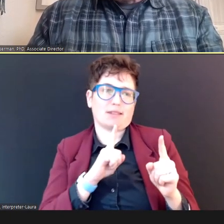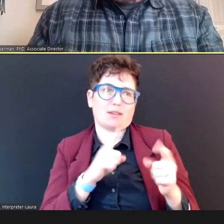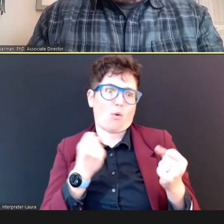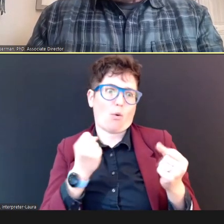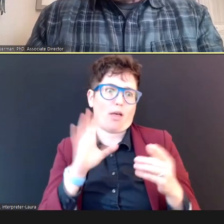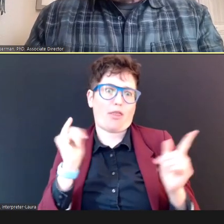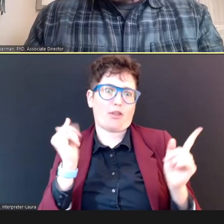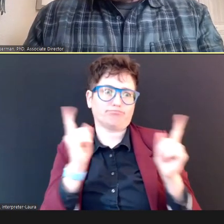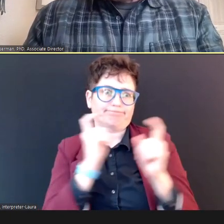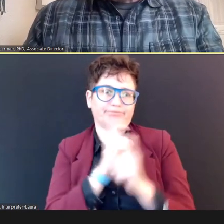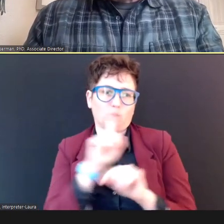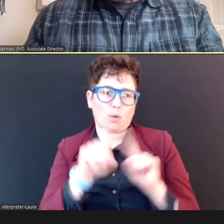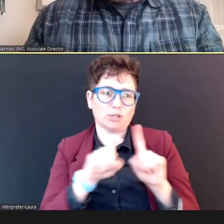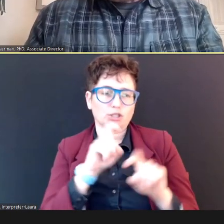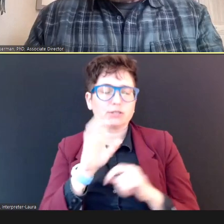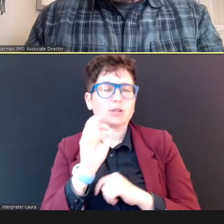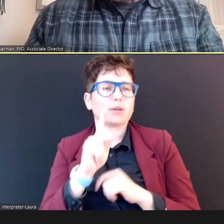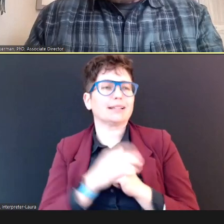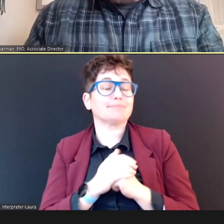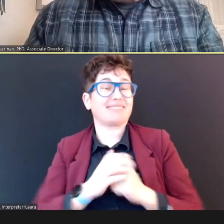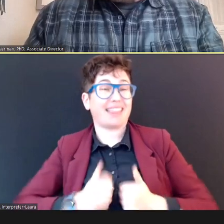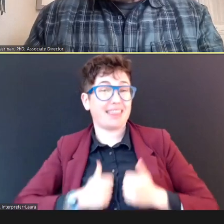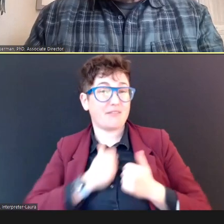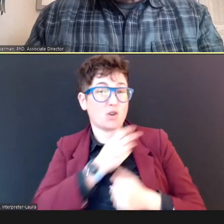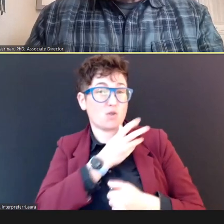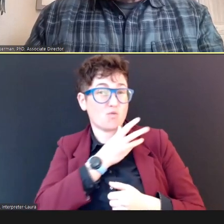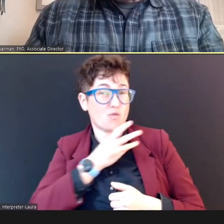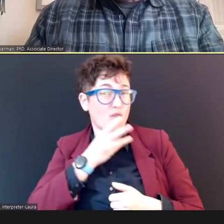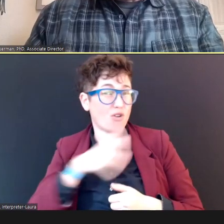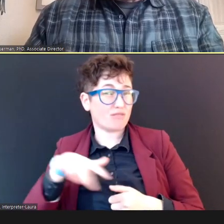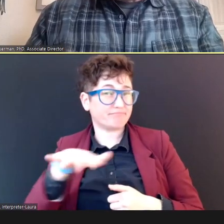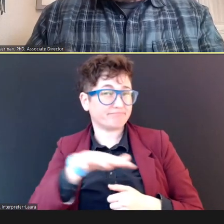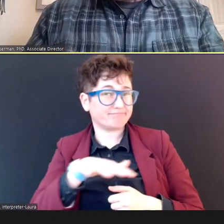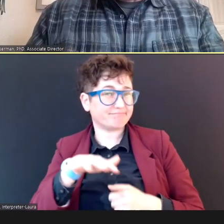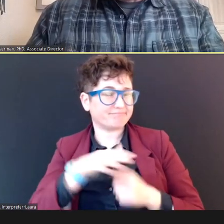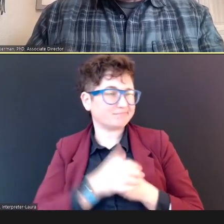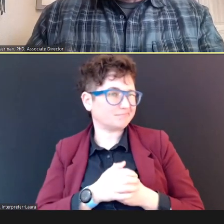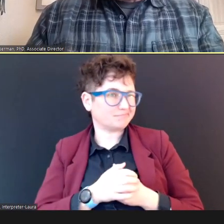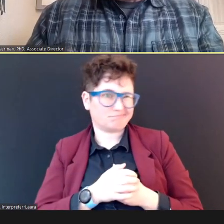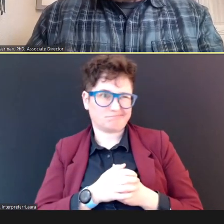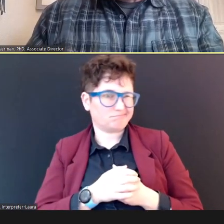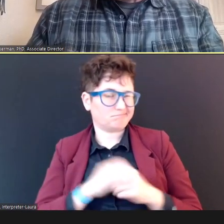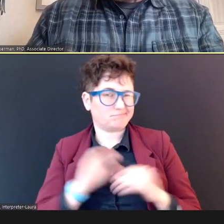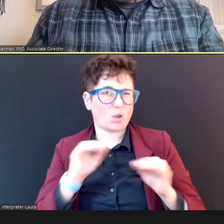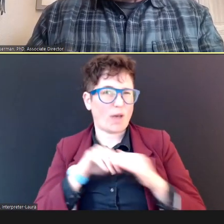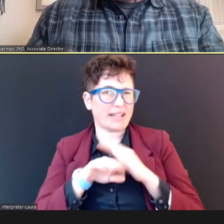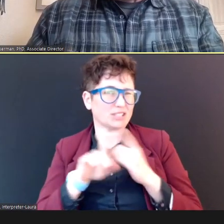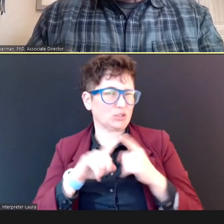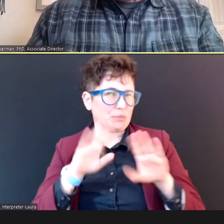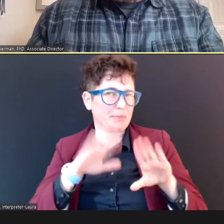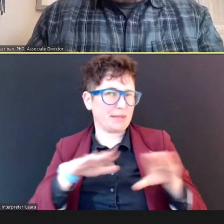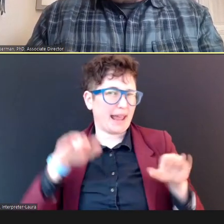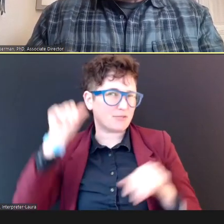a rural area, what do -- we do not have access to pediatric audiologists, and, the pediatricians and audiologists